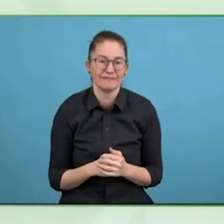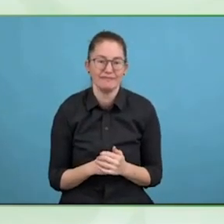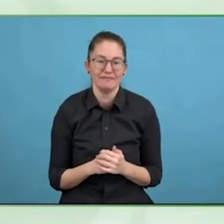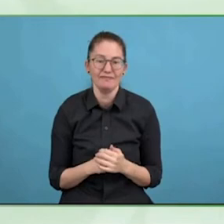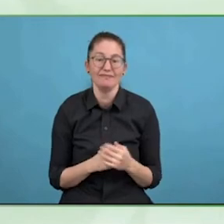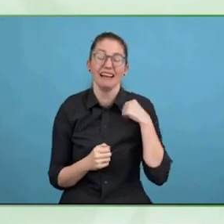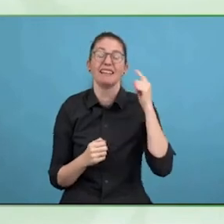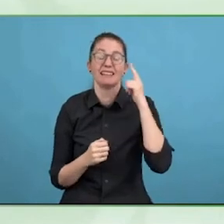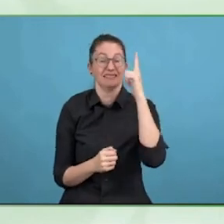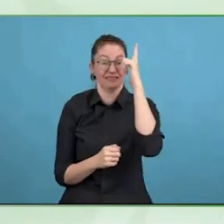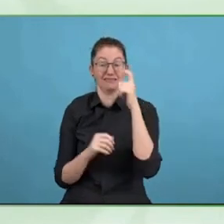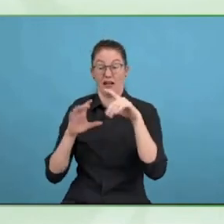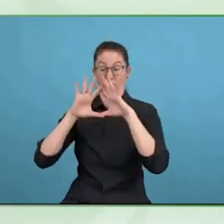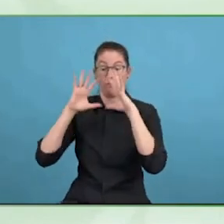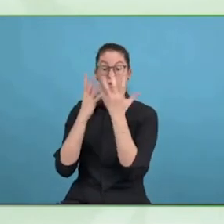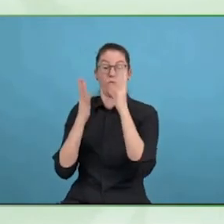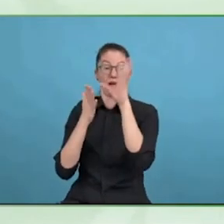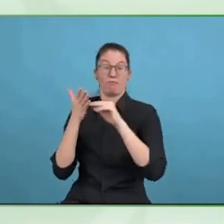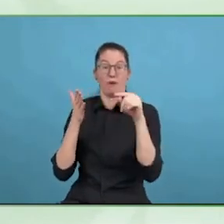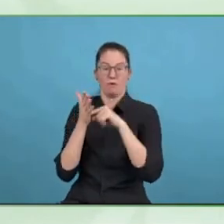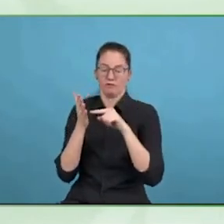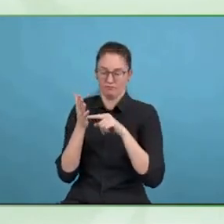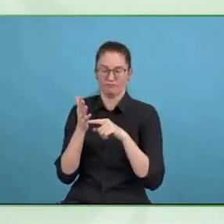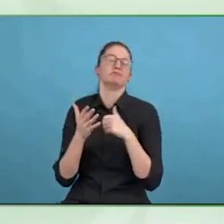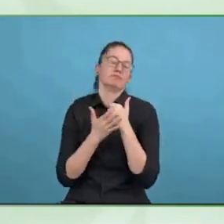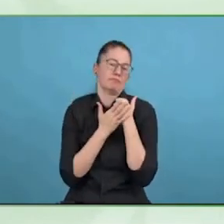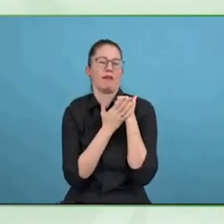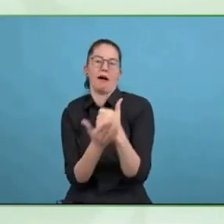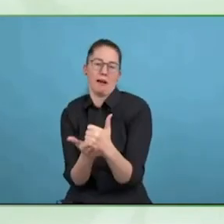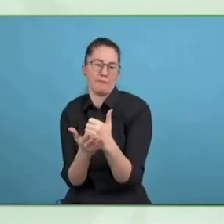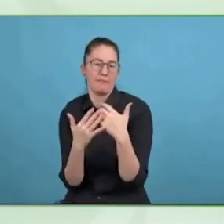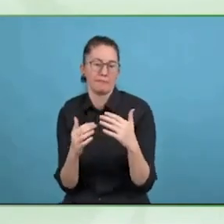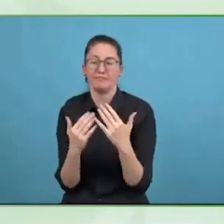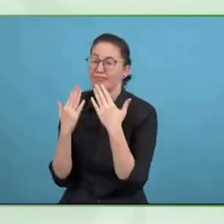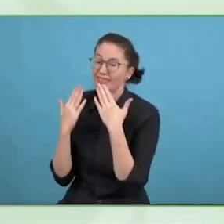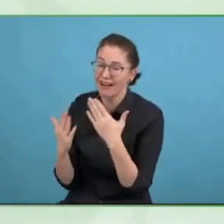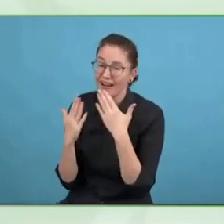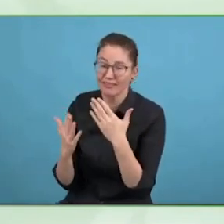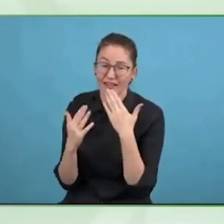Petra is going to do the summary of the session. Please, go ahead. Thank you.